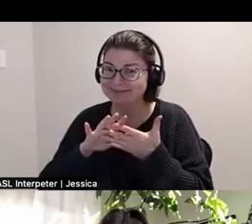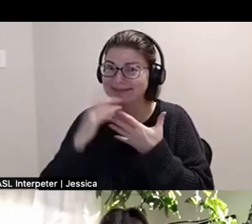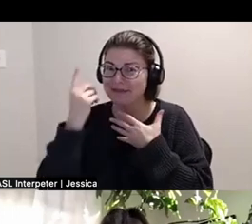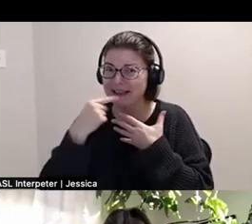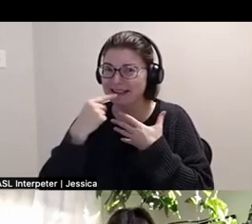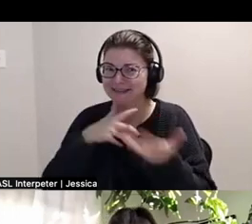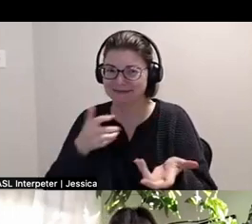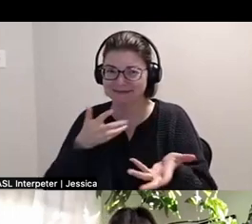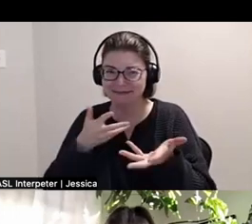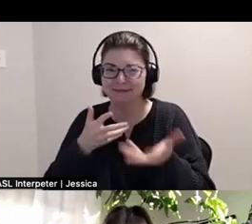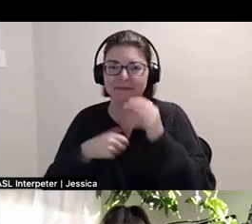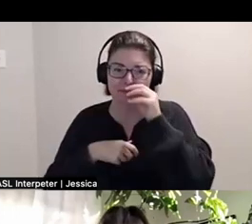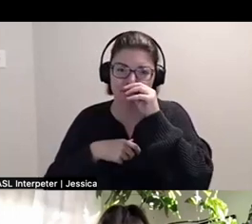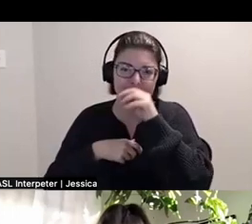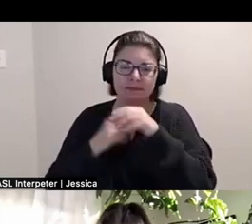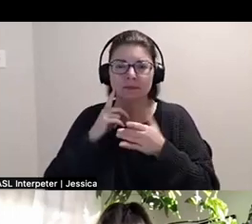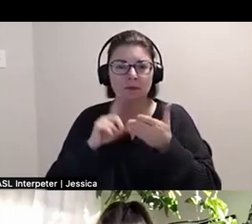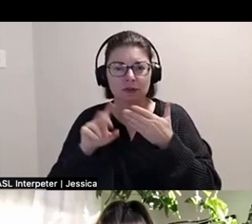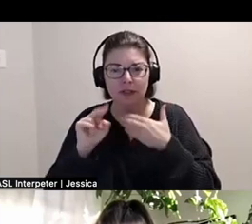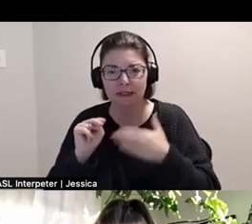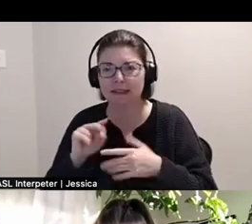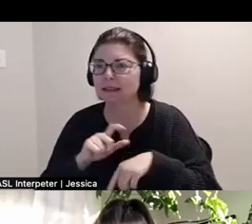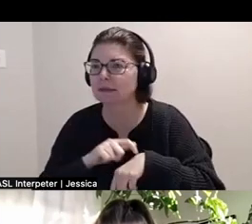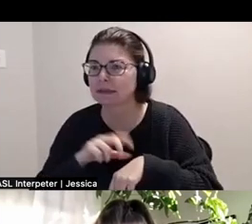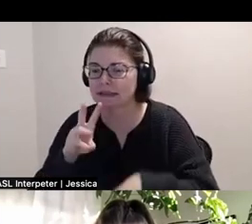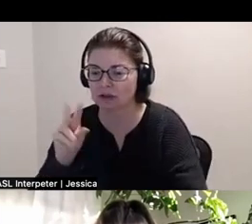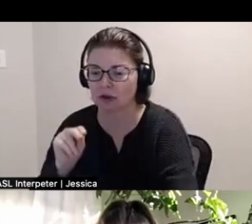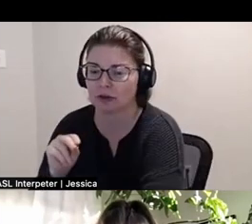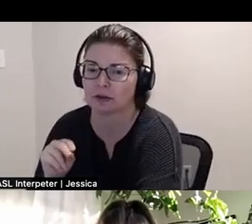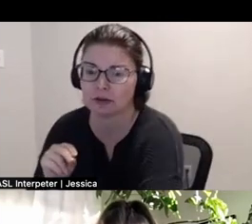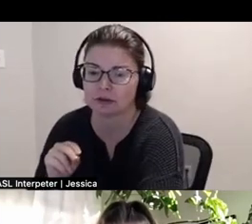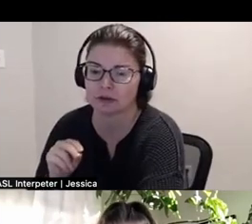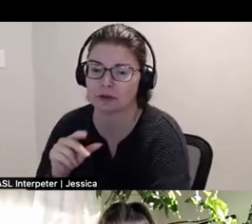I just wanted to quickly check in at, since it's 6:30. I know we have anyone started questions yet,